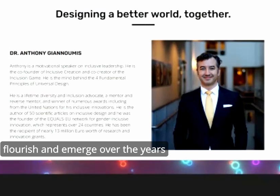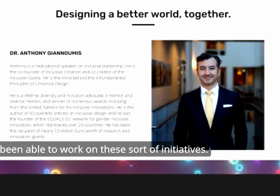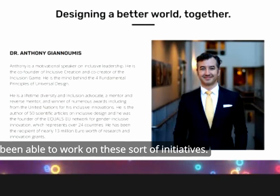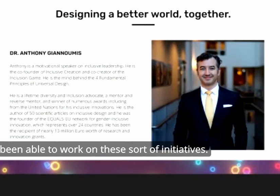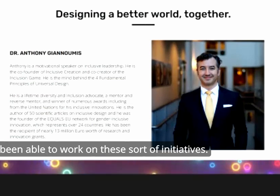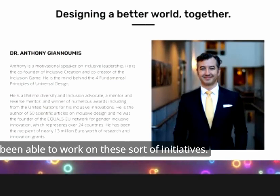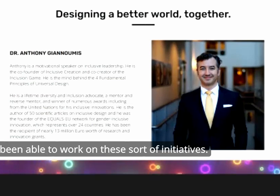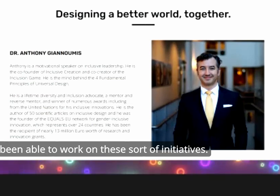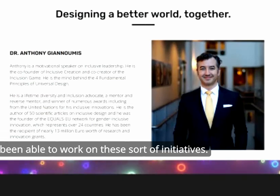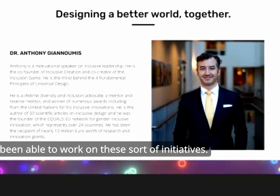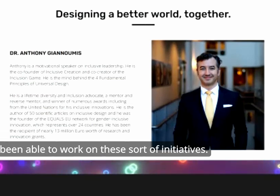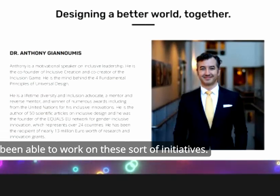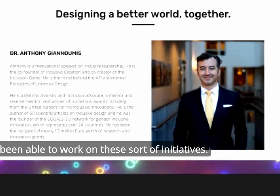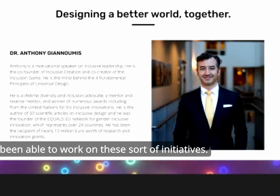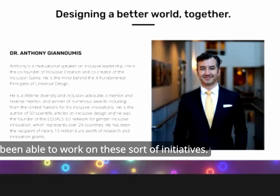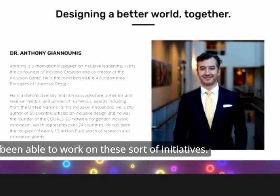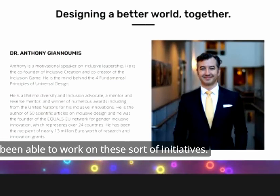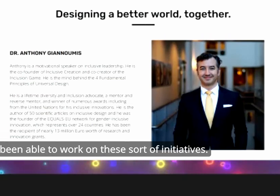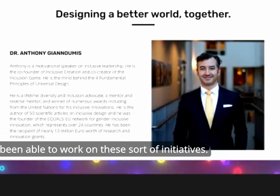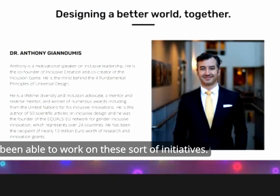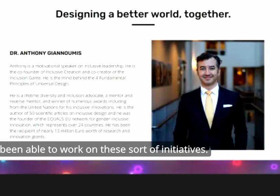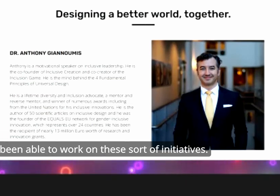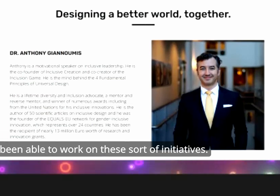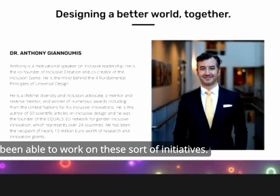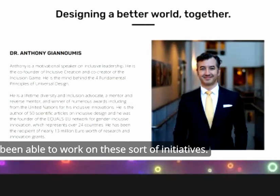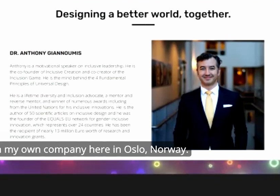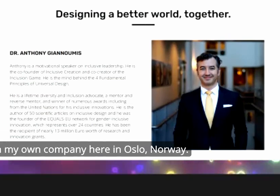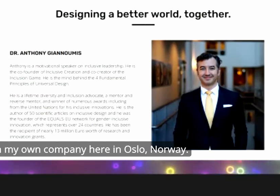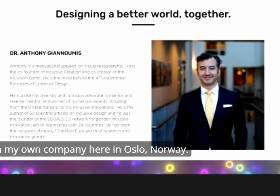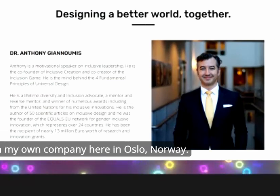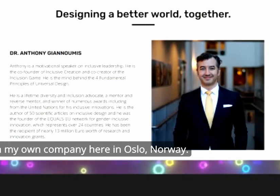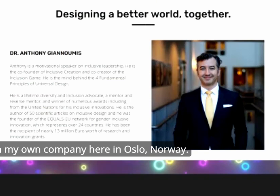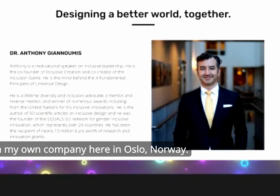that I've been able to work on these uh on these sort of initiatives I run my own company here